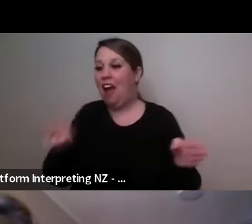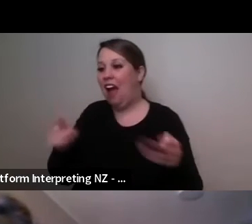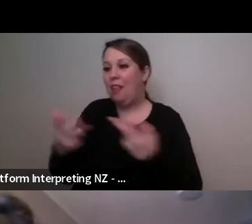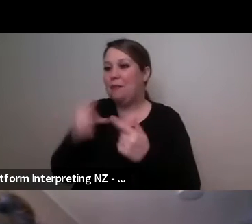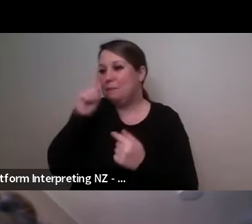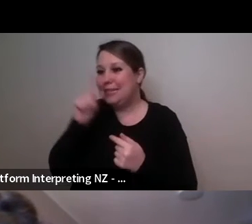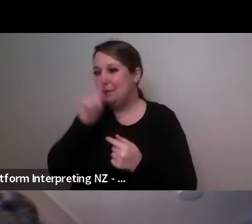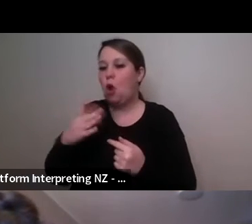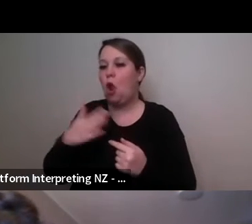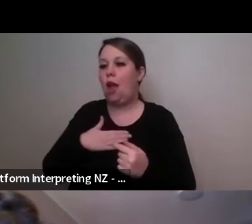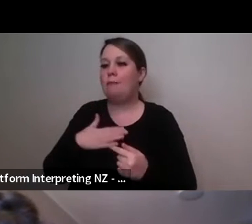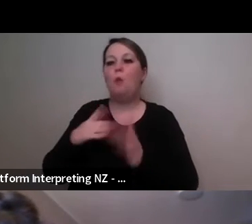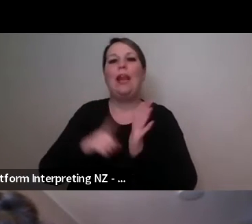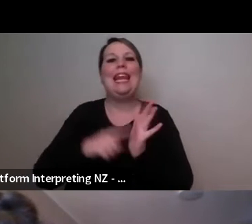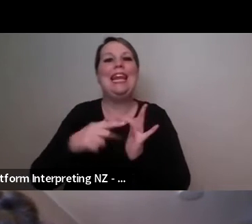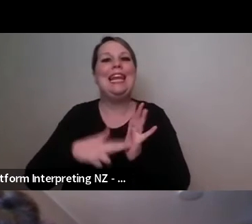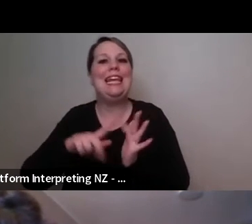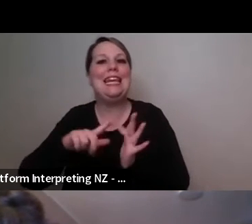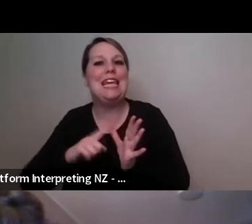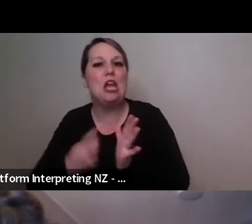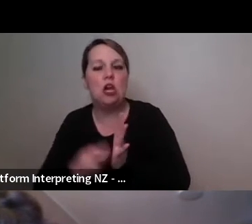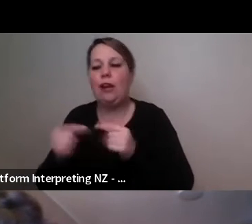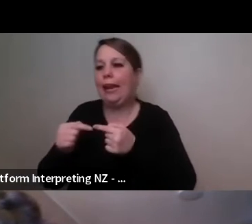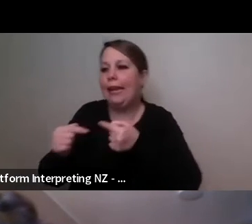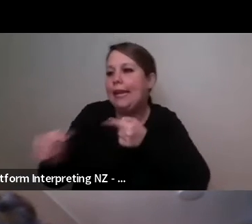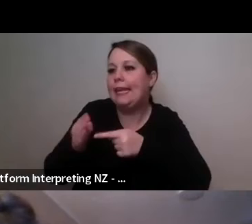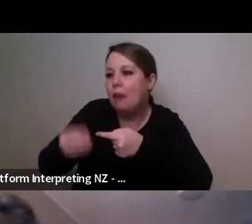it depends that question, I would say it hasn't been a specific project but I